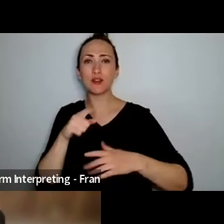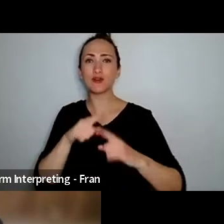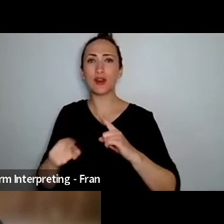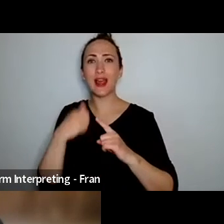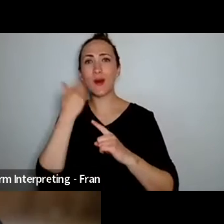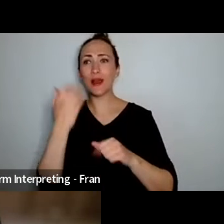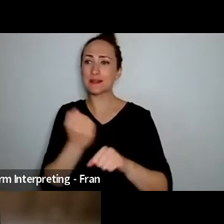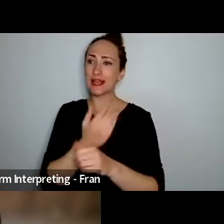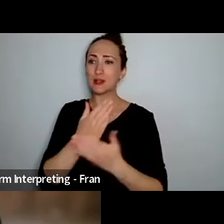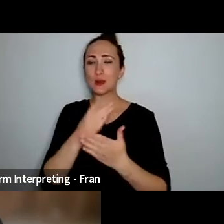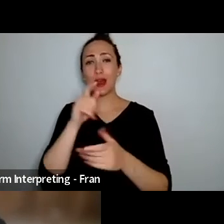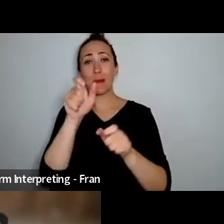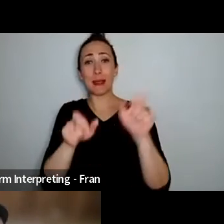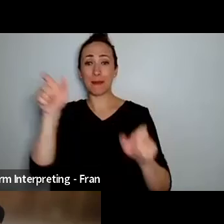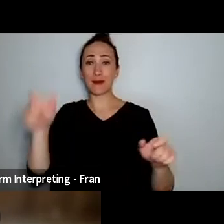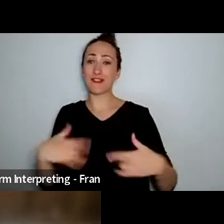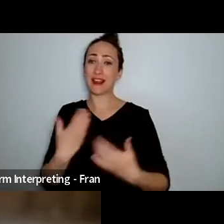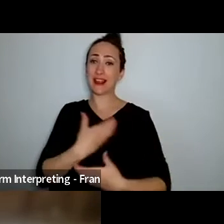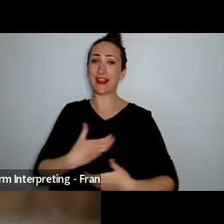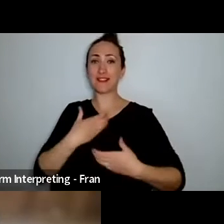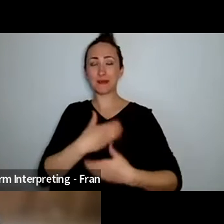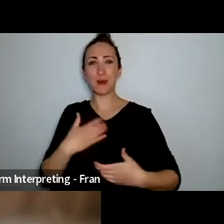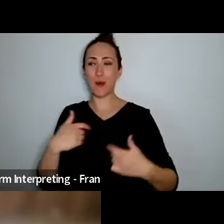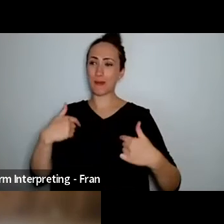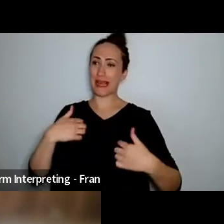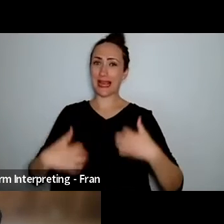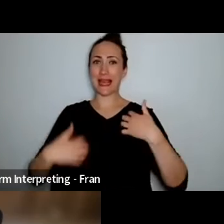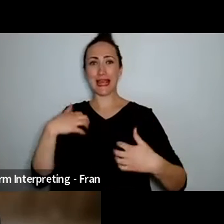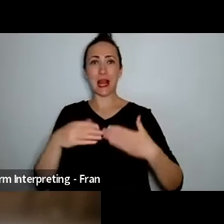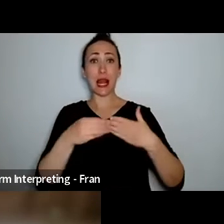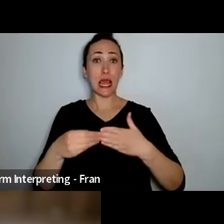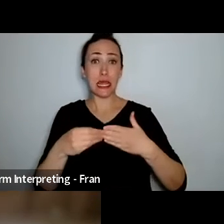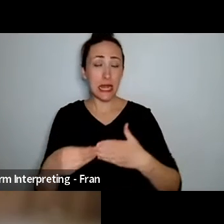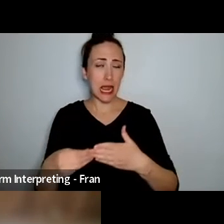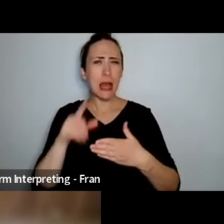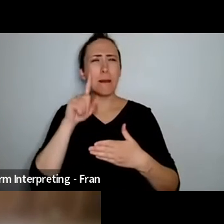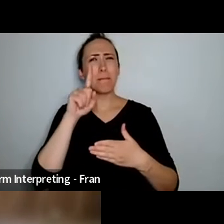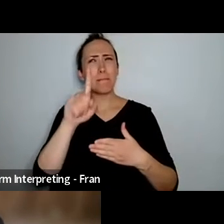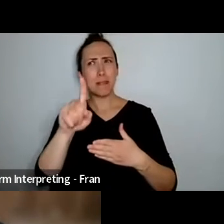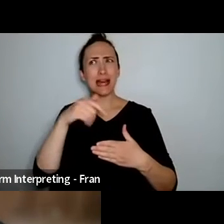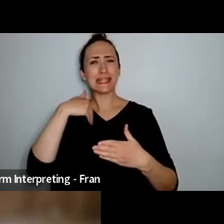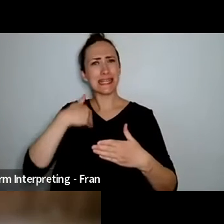feel comfortable to be around you, or to ensure and to lead a project or to work with artists holding